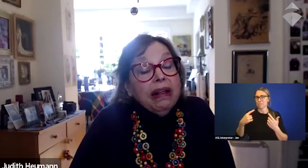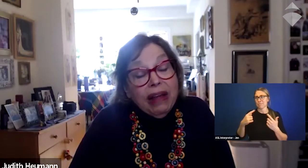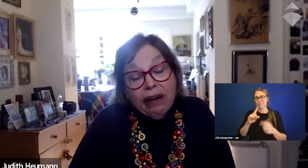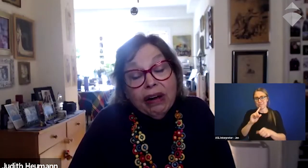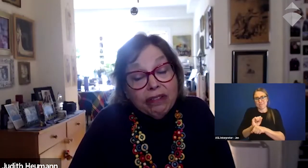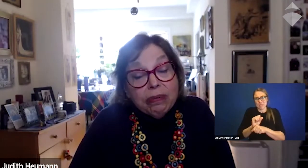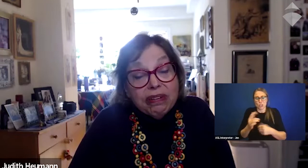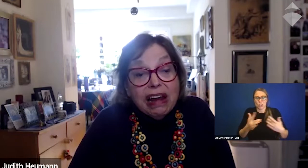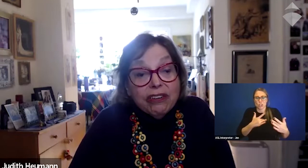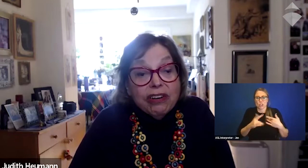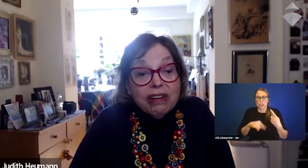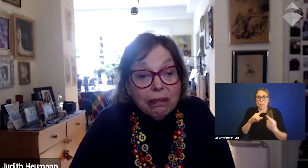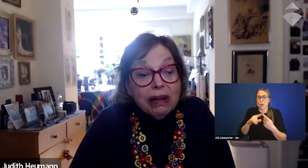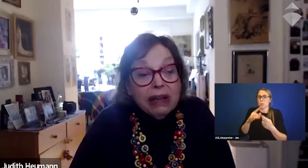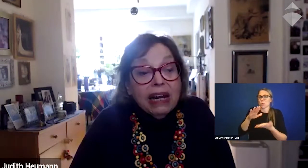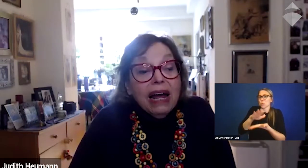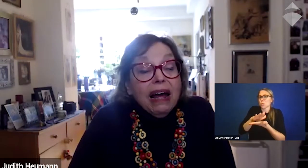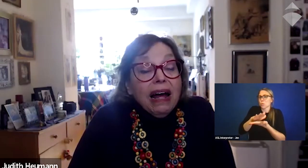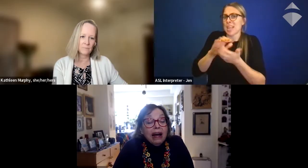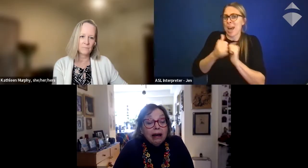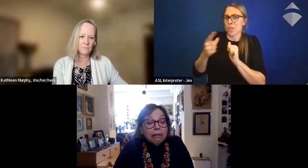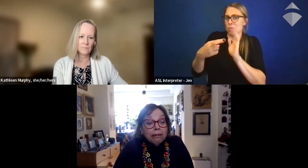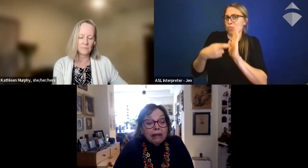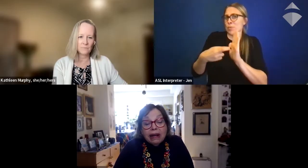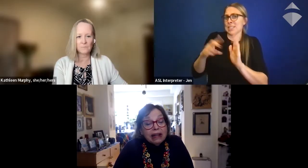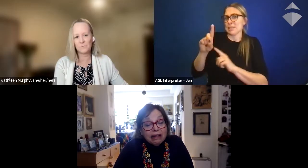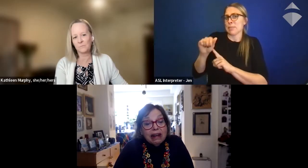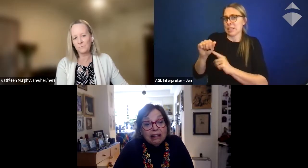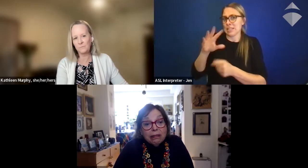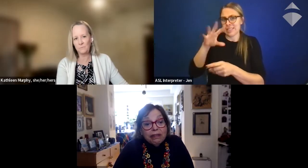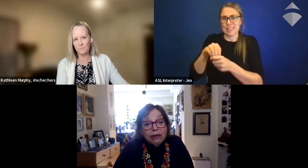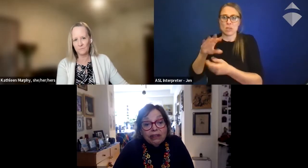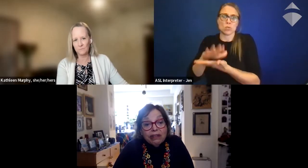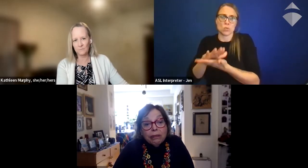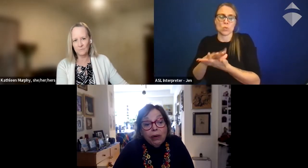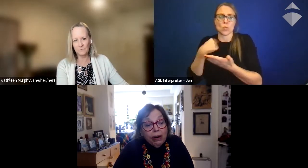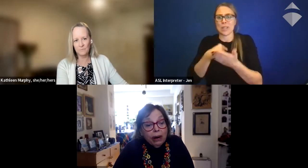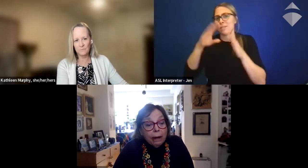in the area of representation of disability that this needs to be focused on more.